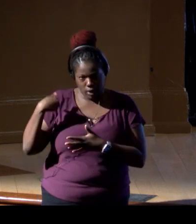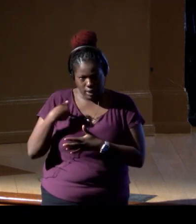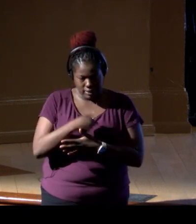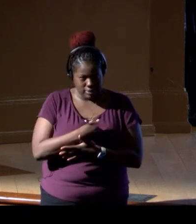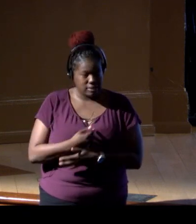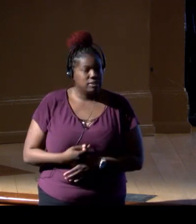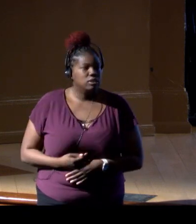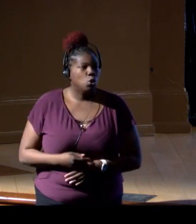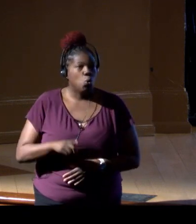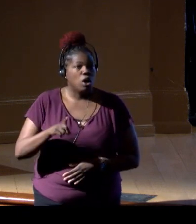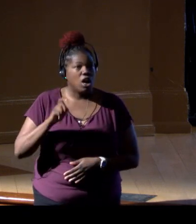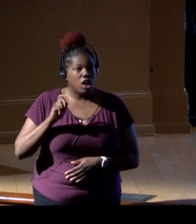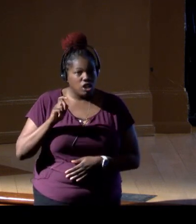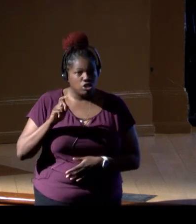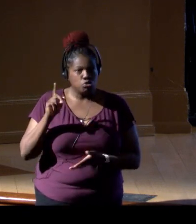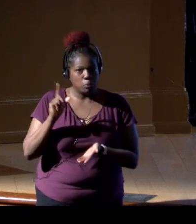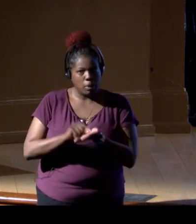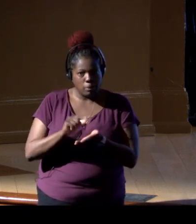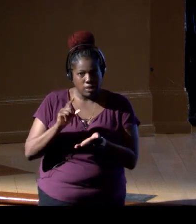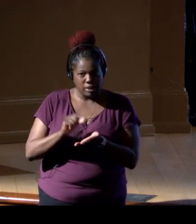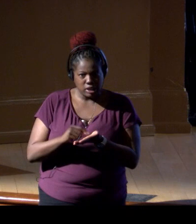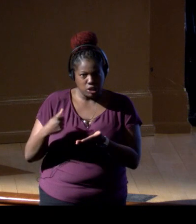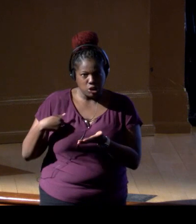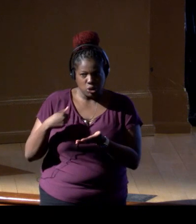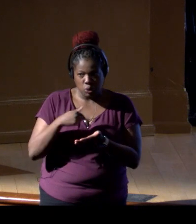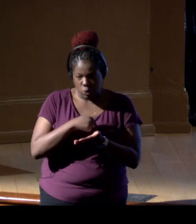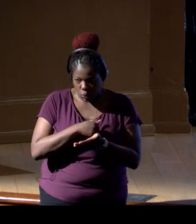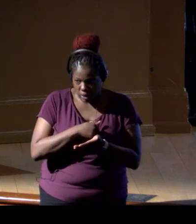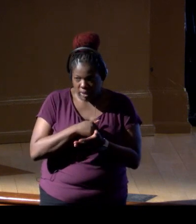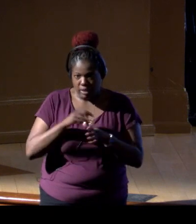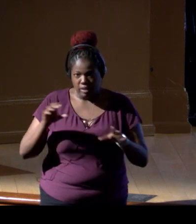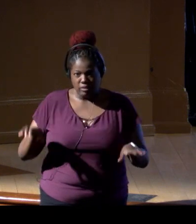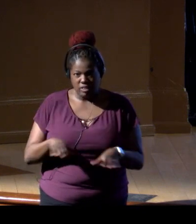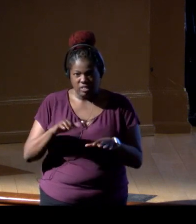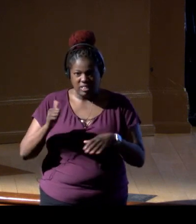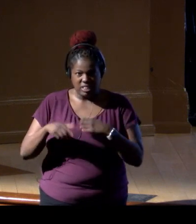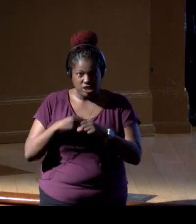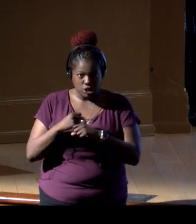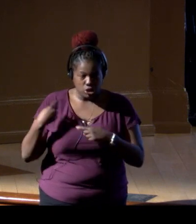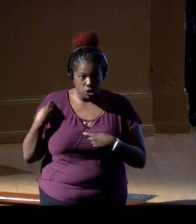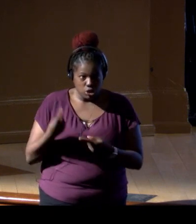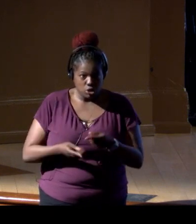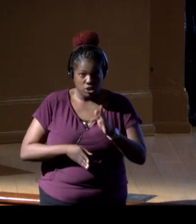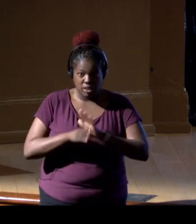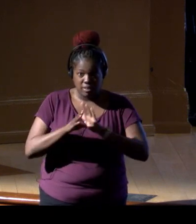With over 100 publications that we've done in the past 10 years on developing, improving,